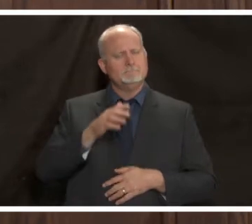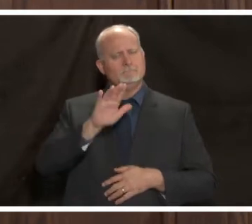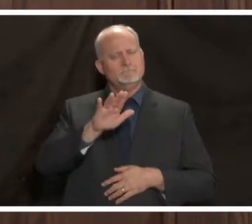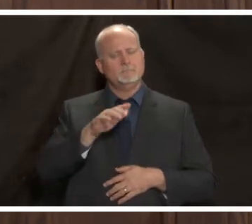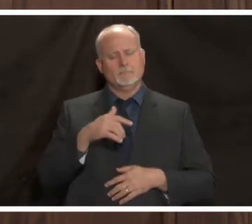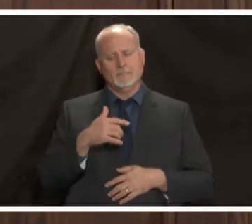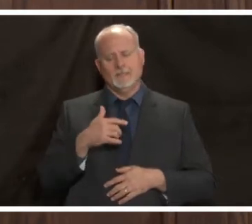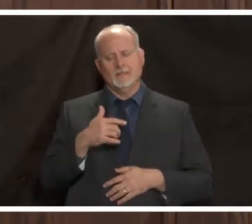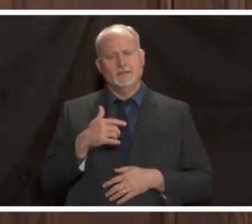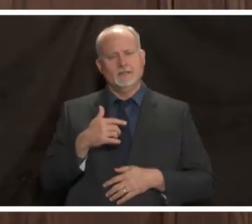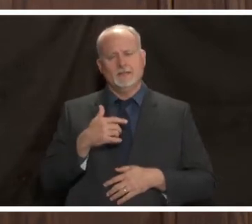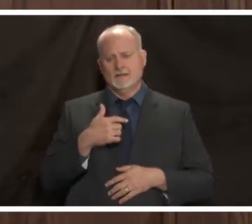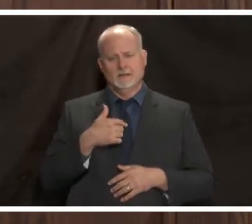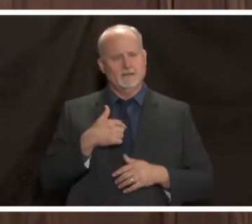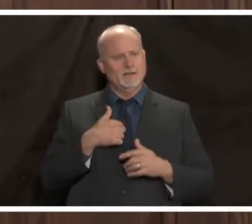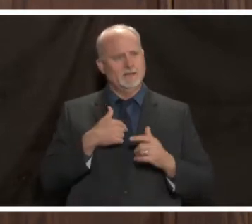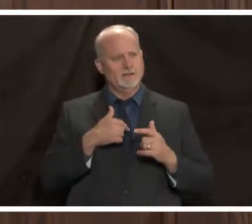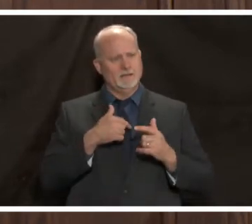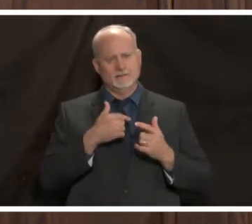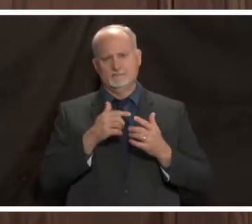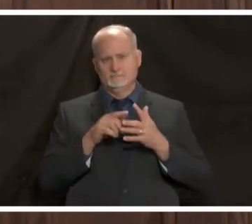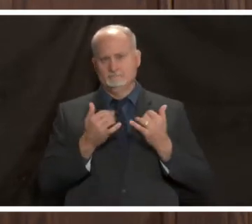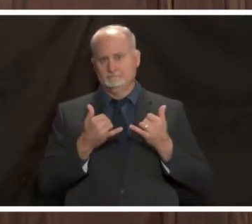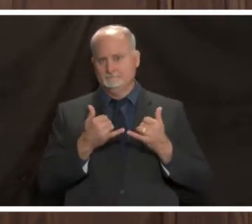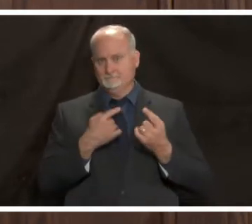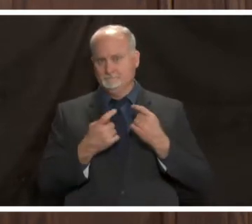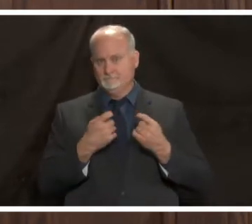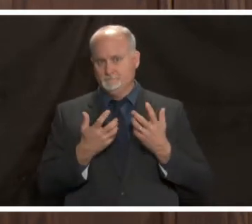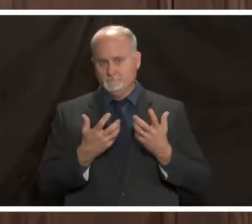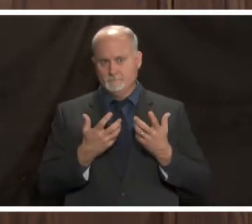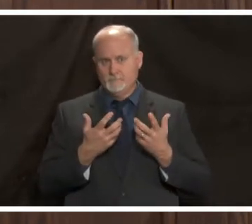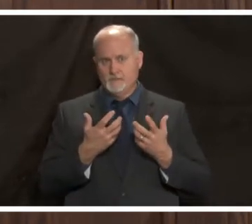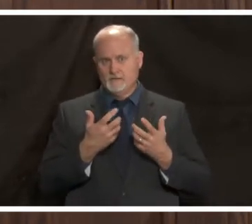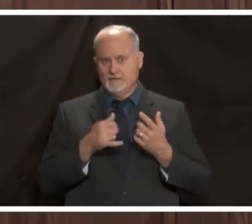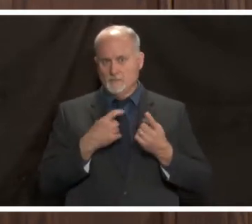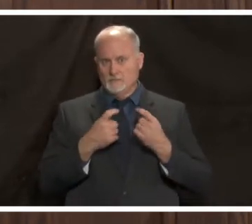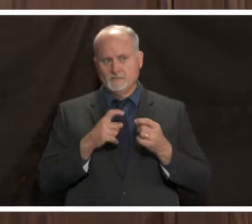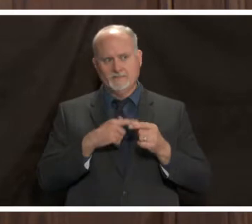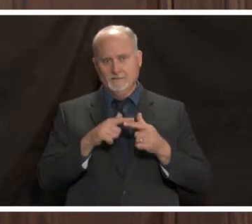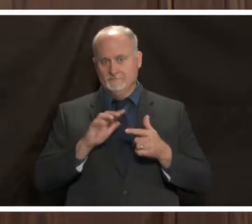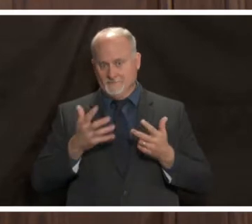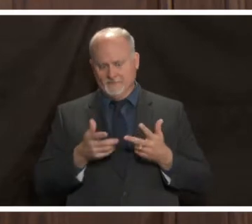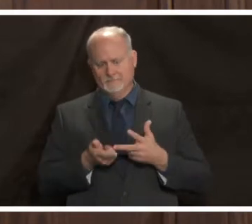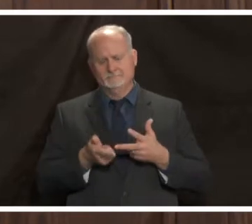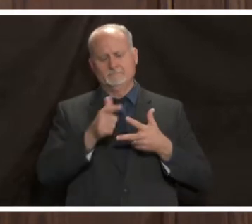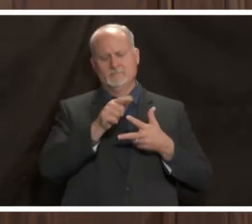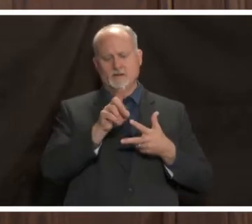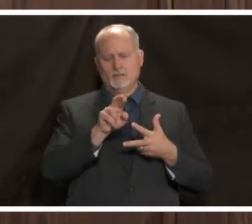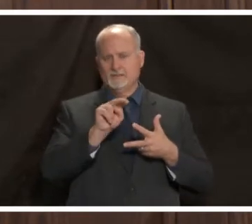i'm happy i think i start off with questions so please and then we'll have dr navsiger and dr